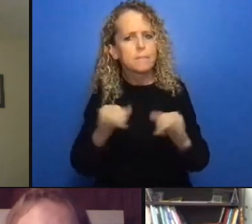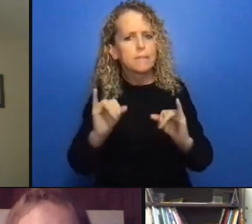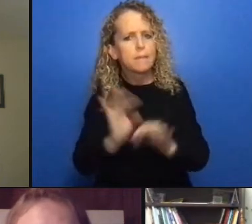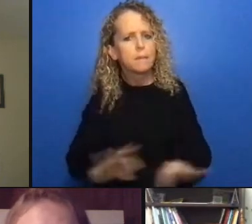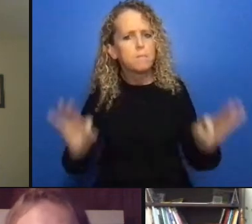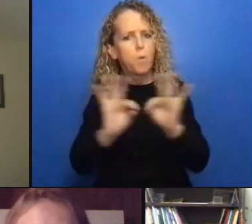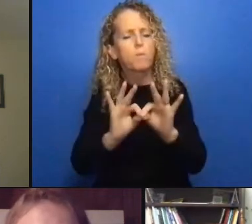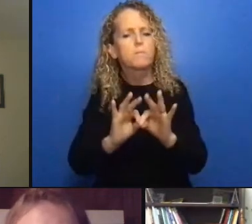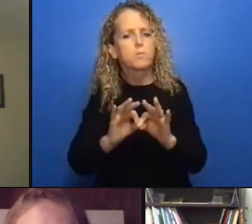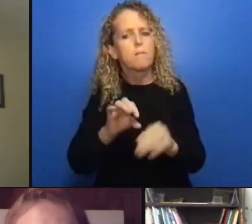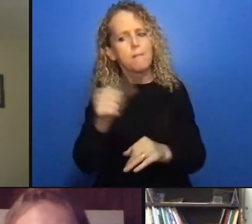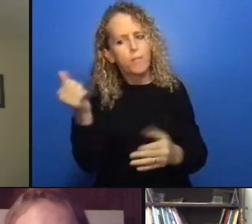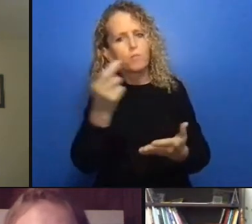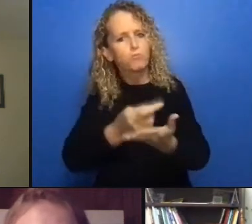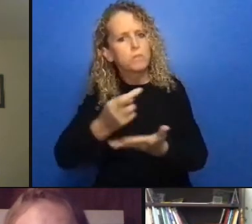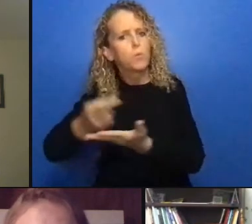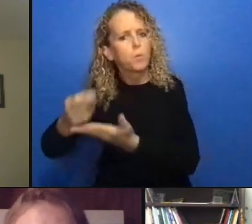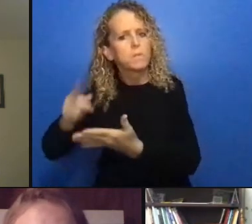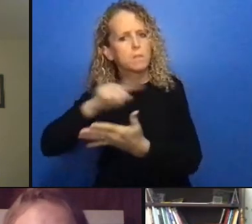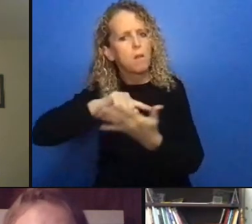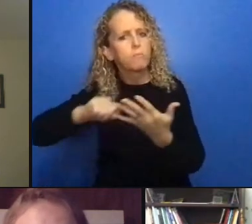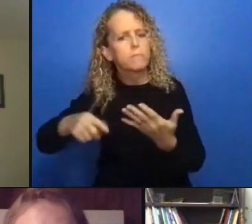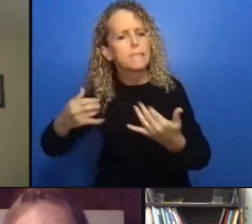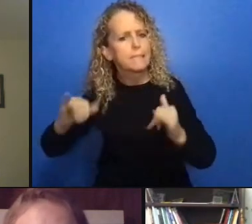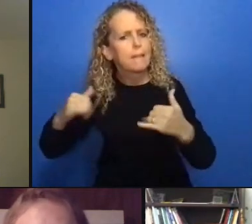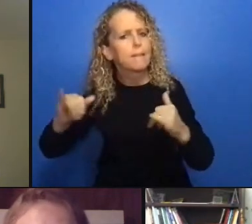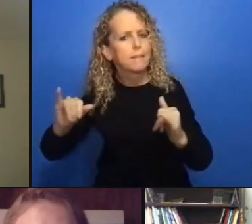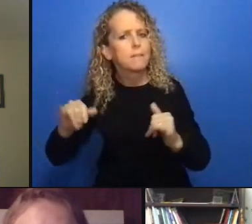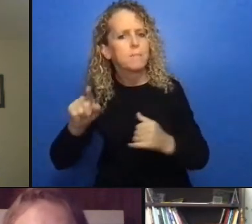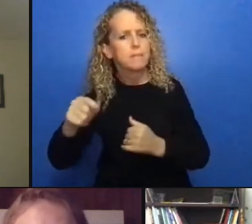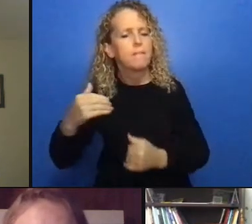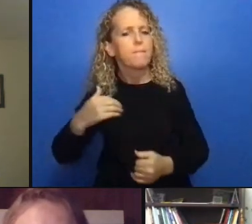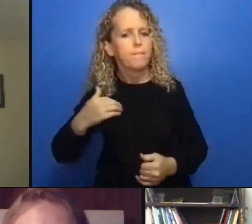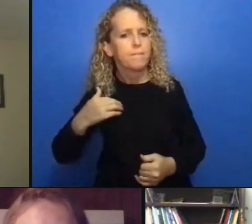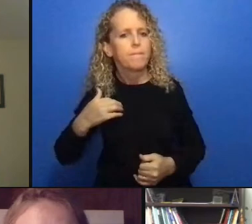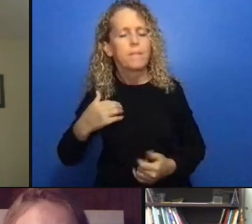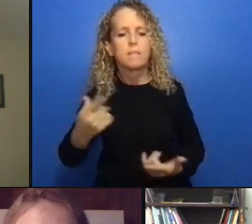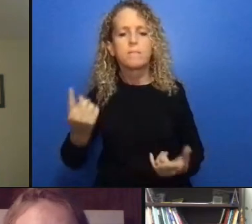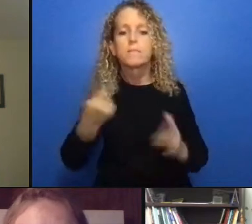responsibilizing approach to social problems to something that gets to the roots of those